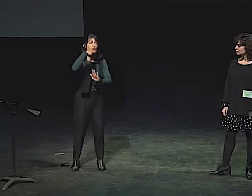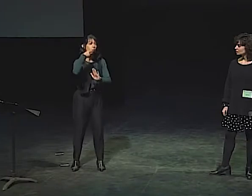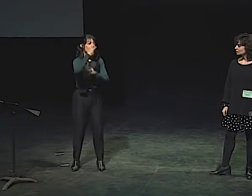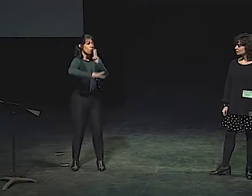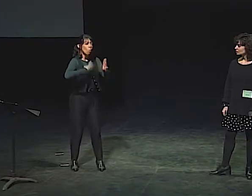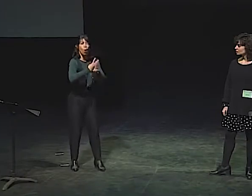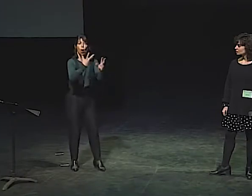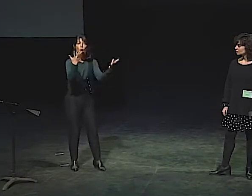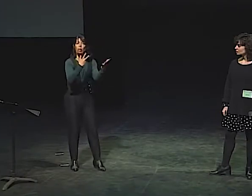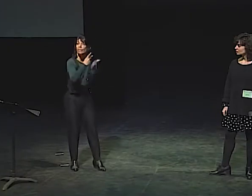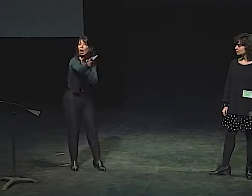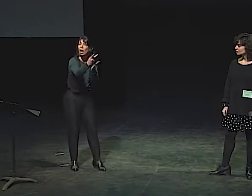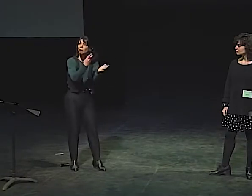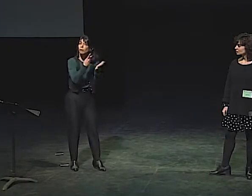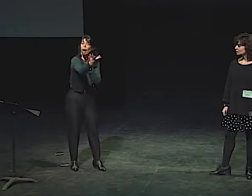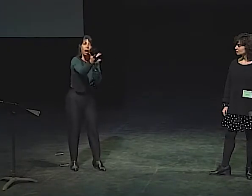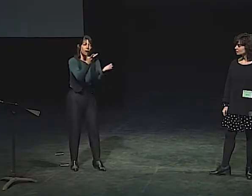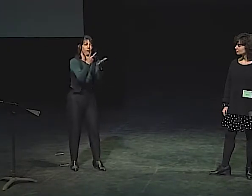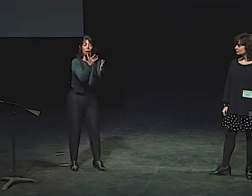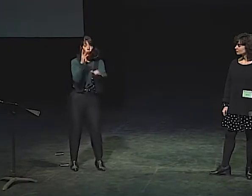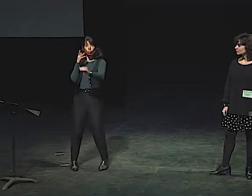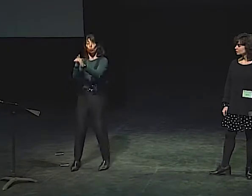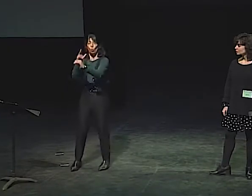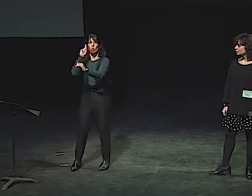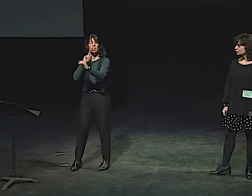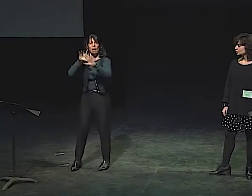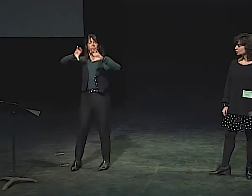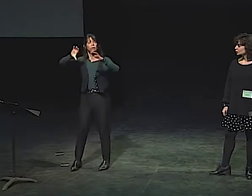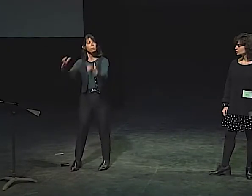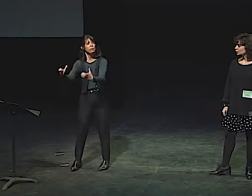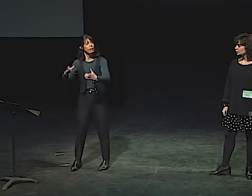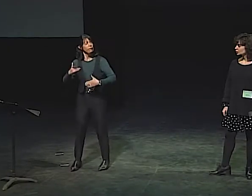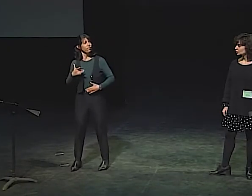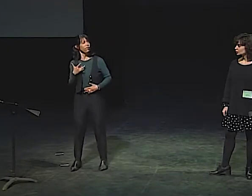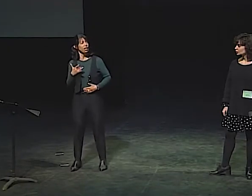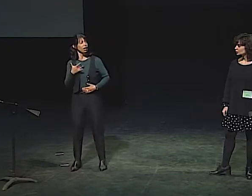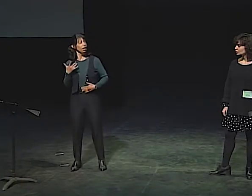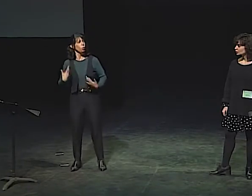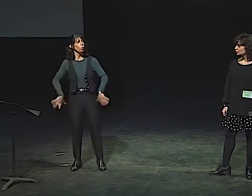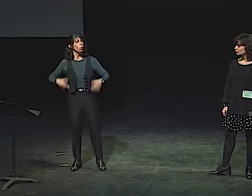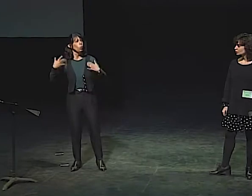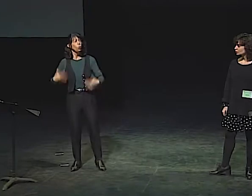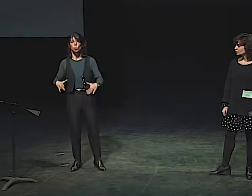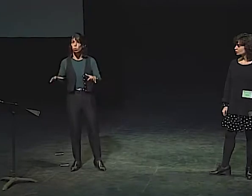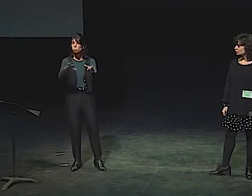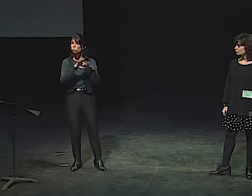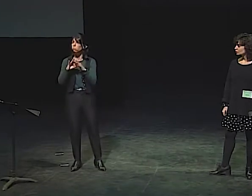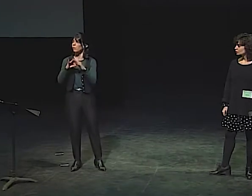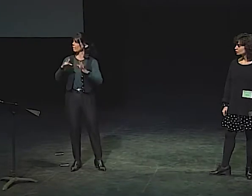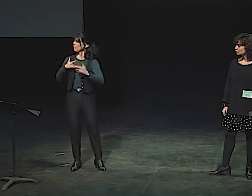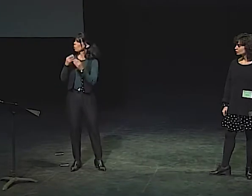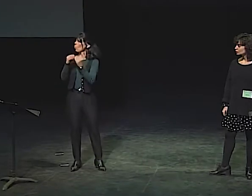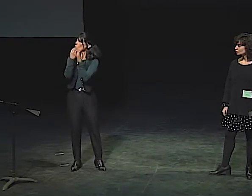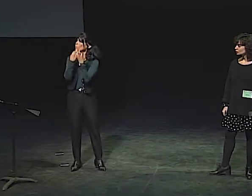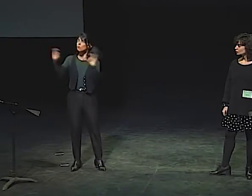TO TRY TO FOLLOW THE HEARING PEOPLE'S RULES AND OFTEN FAIL AND FAIL. BUT THEN IN THE DEAF COMMUNITY,